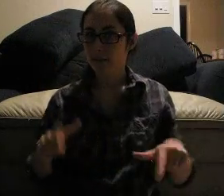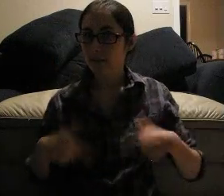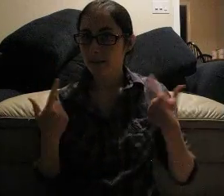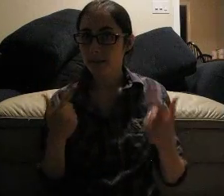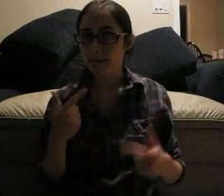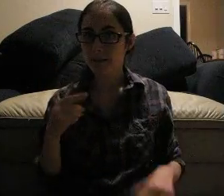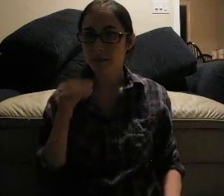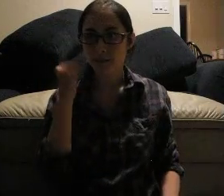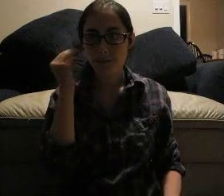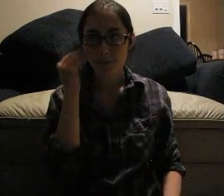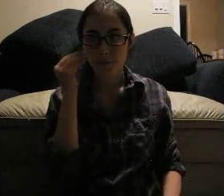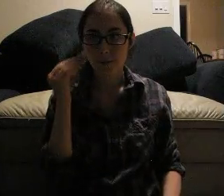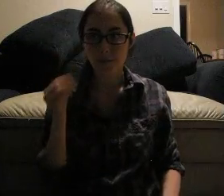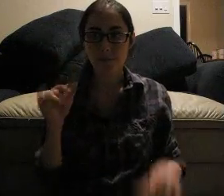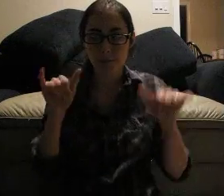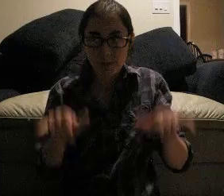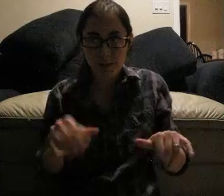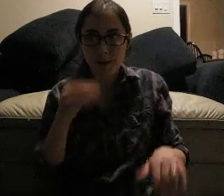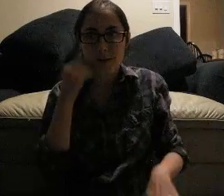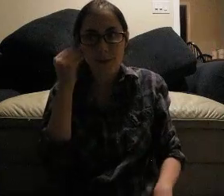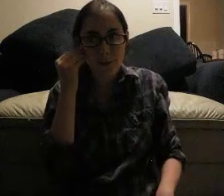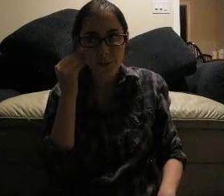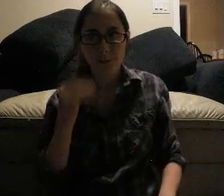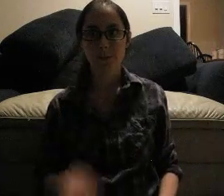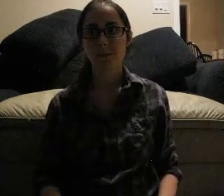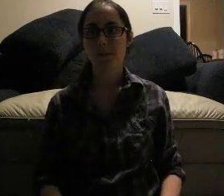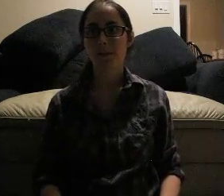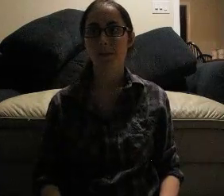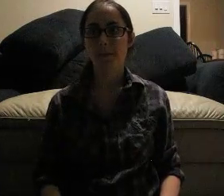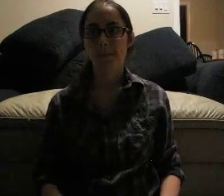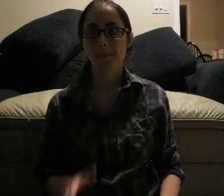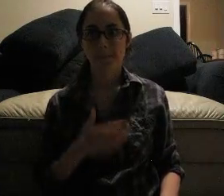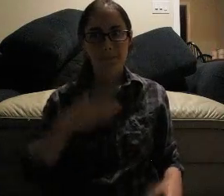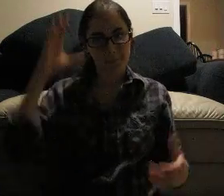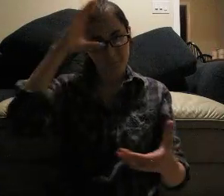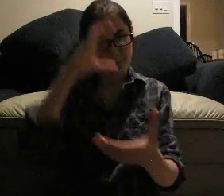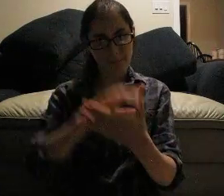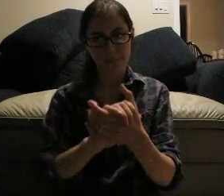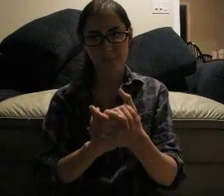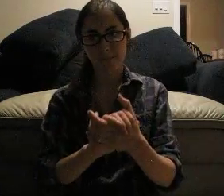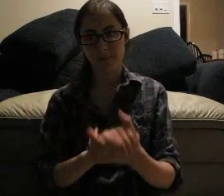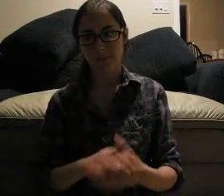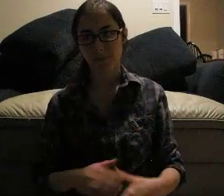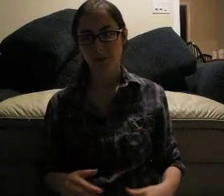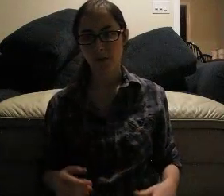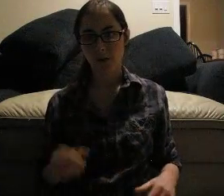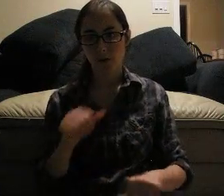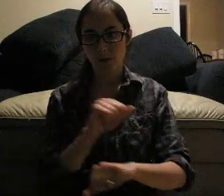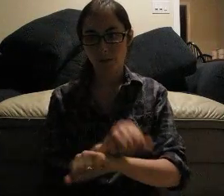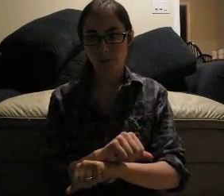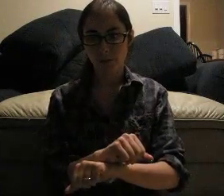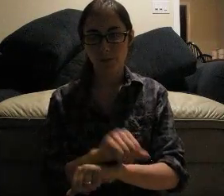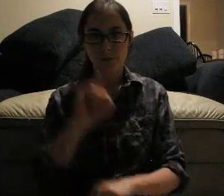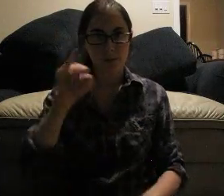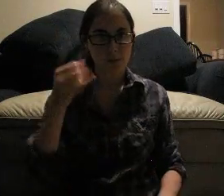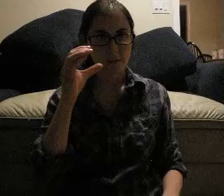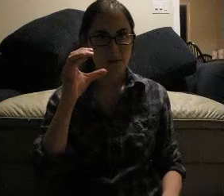I live at home / stay at home My husband works at JCPenney